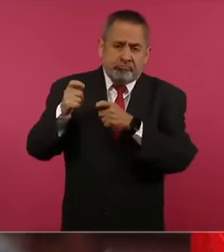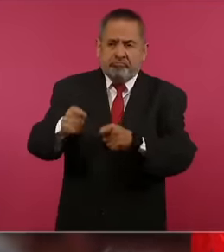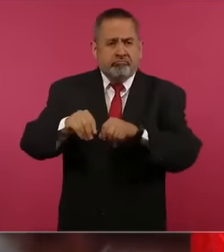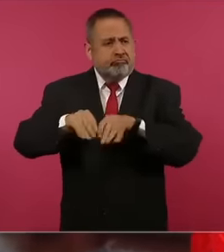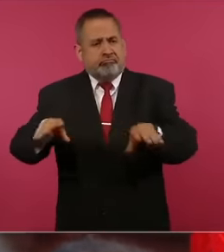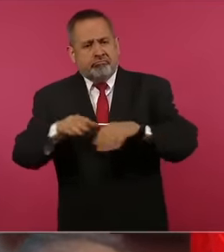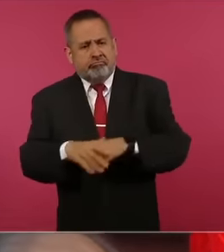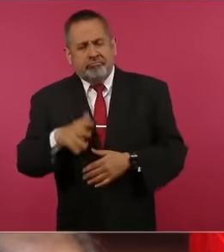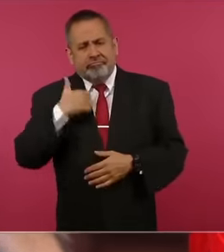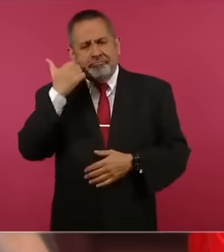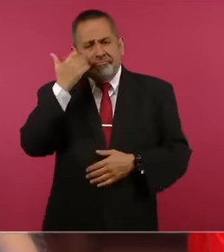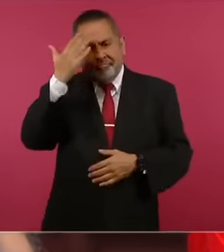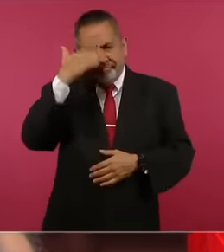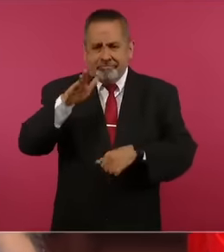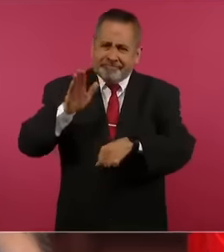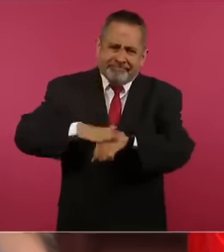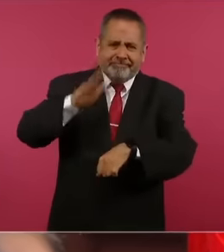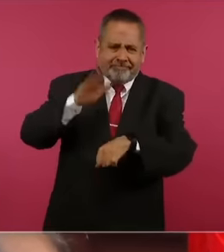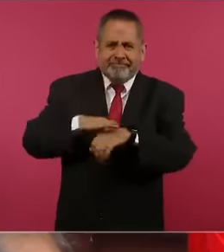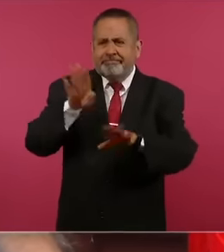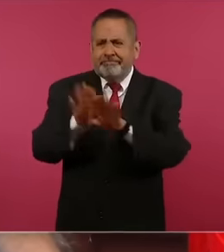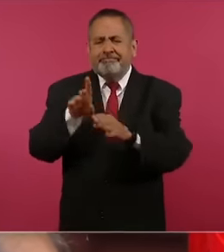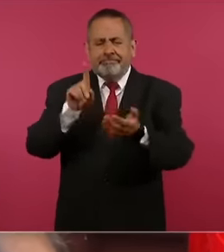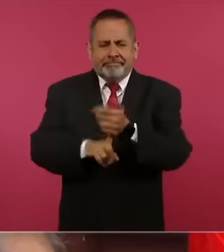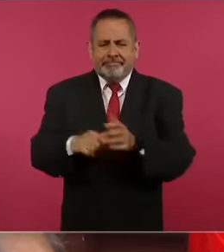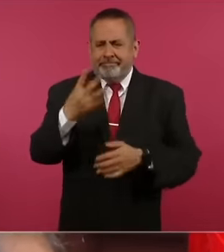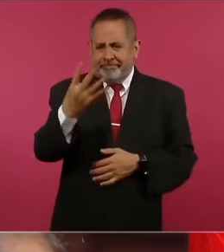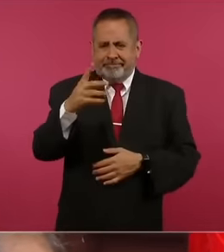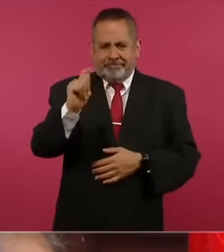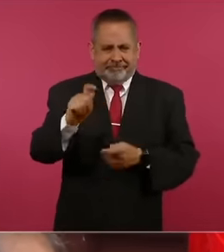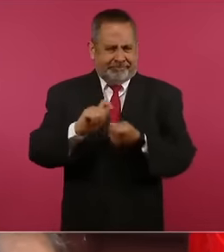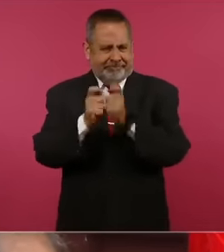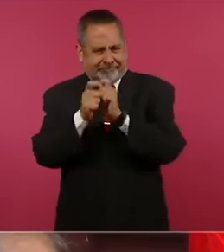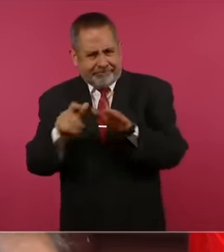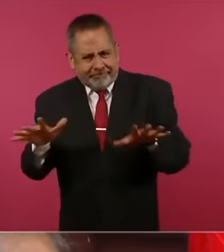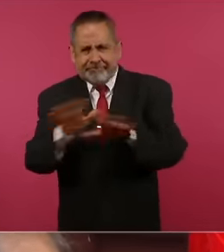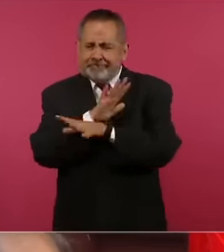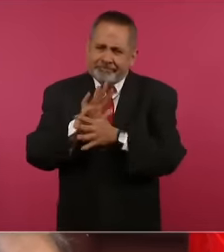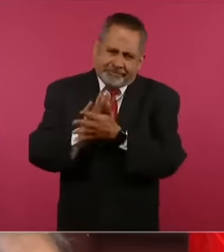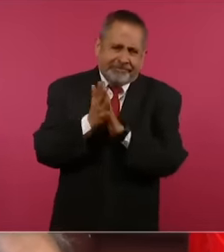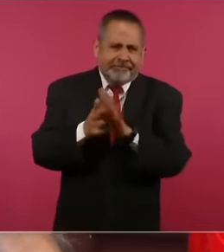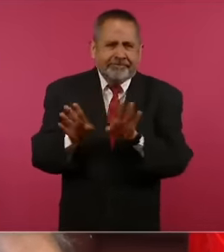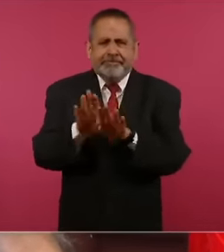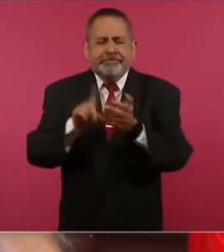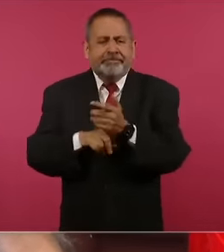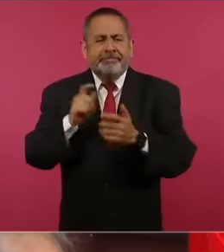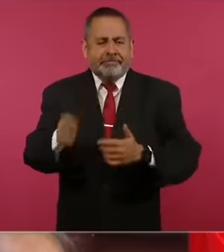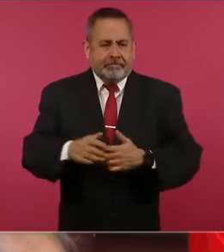We want to know more about what the fourth transformation means. We want to know the problems you